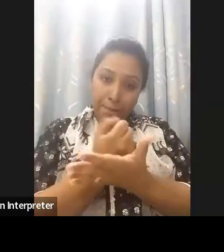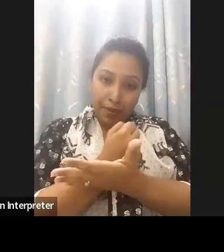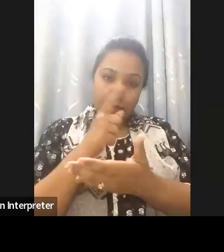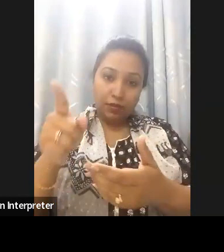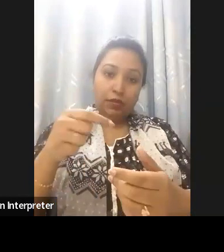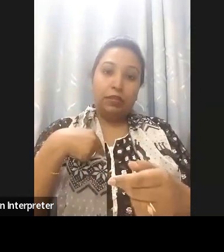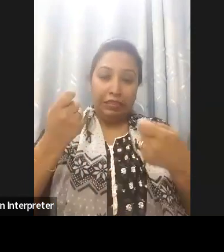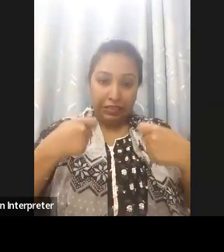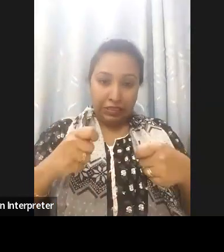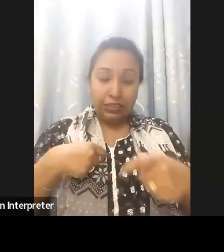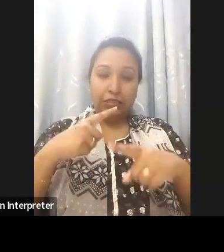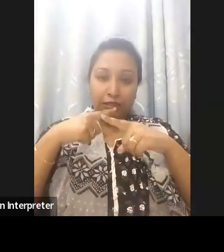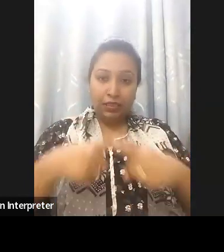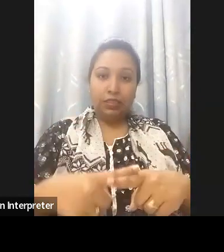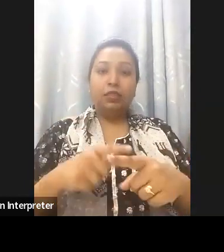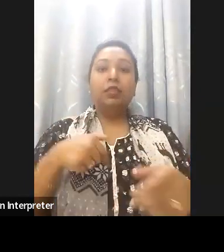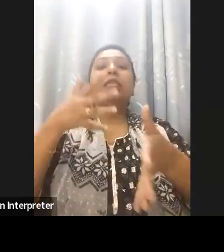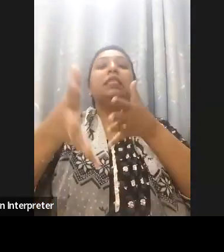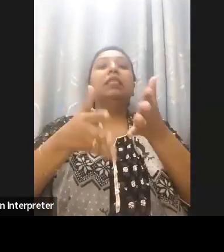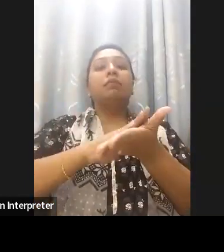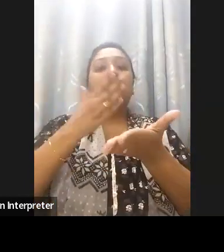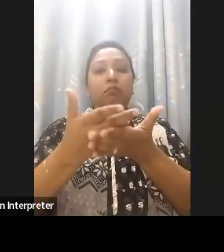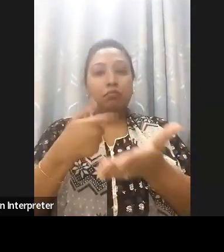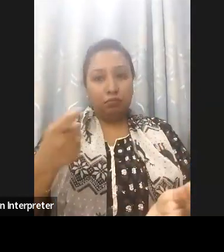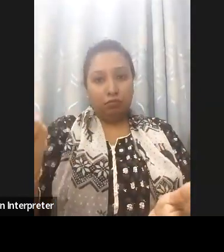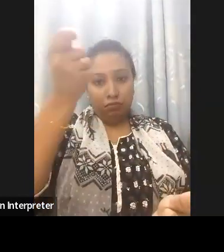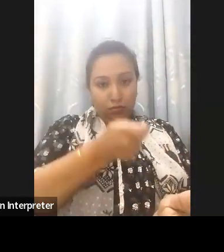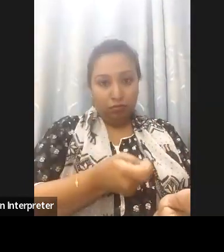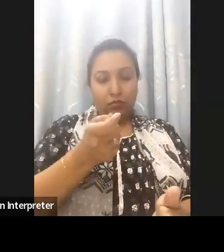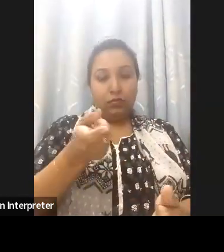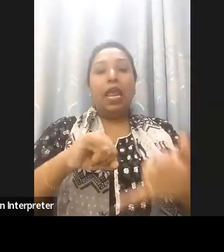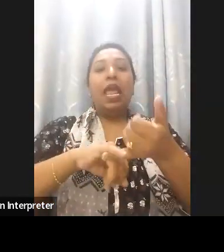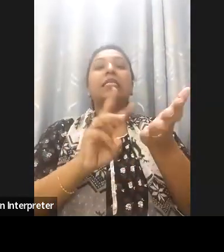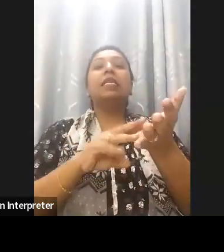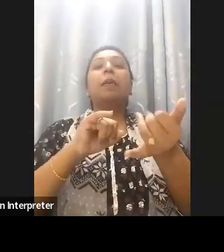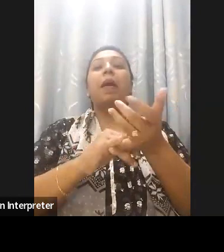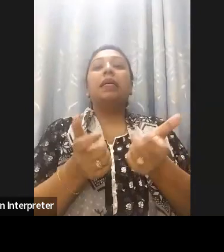are going to ensure sign language interpretation and also SMS based communication for the helpline